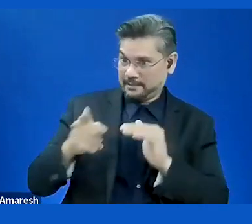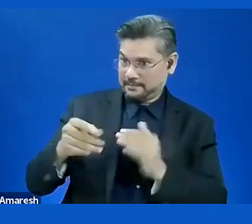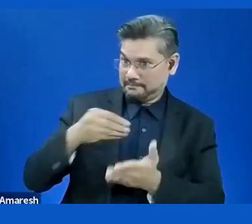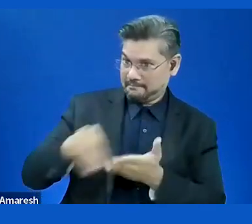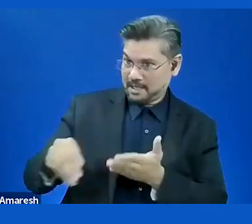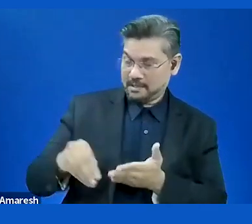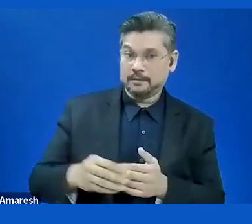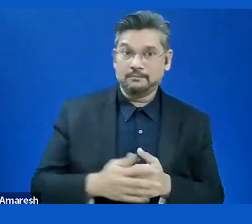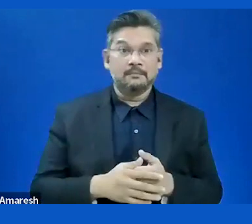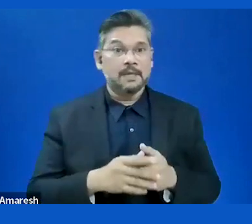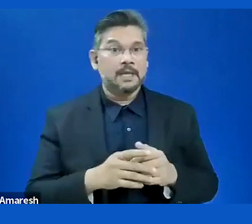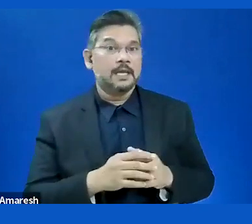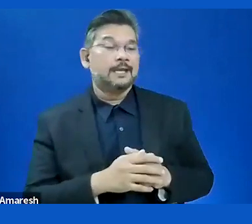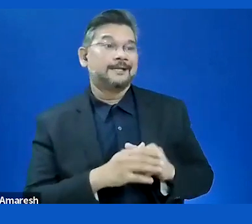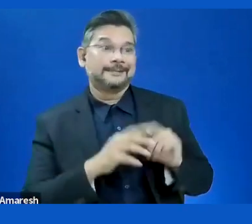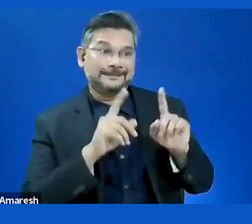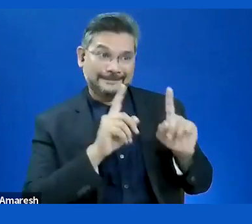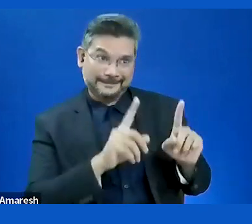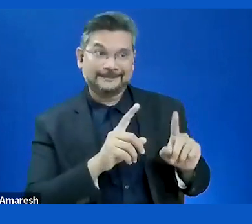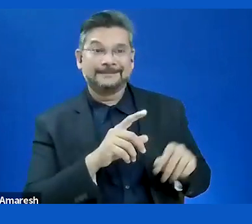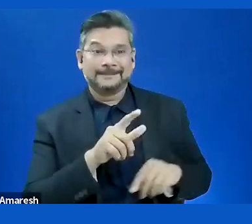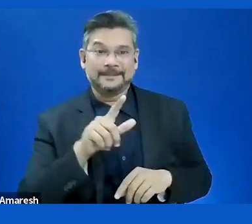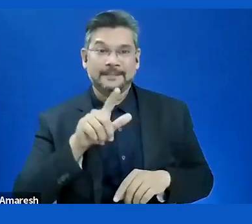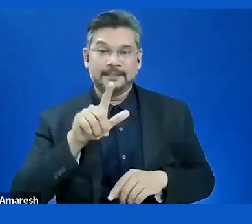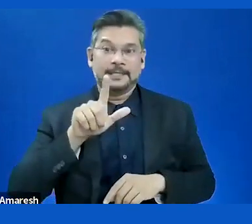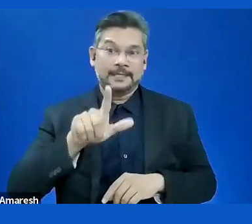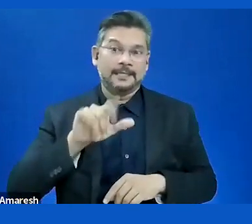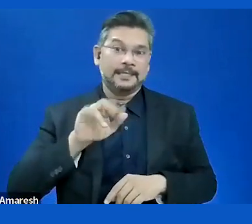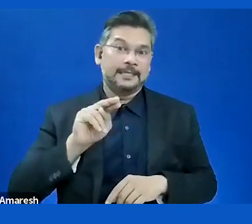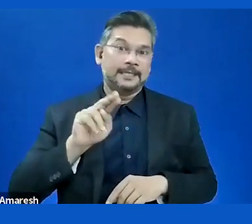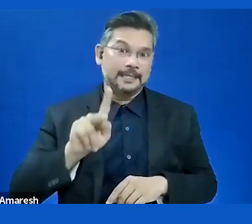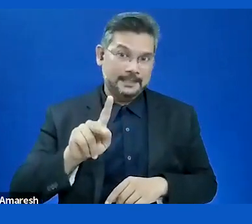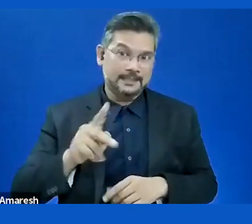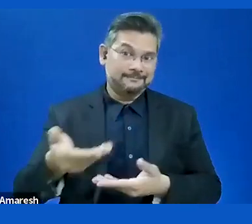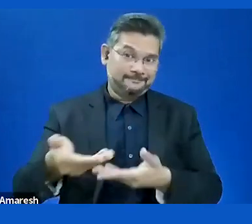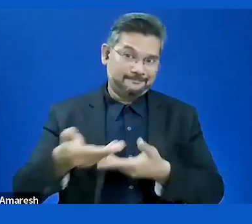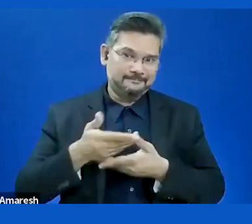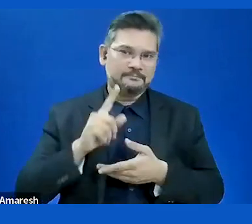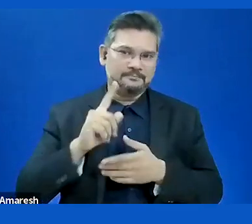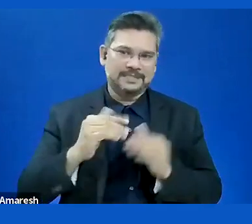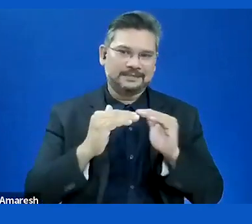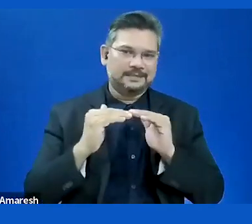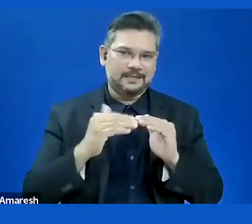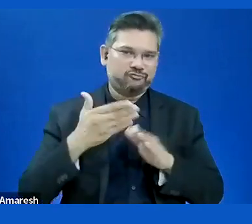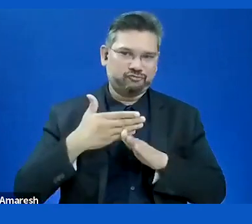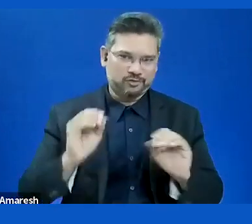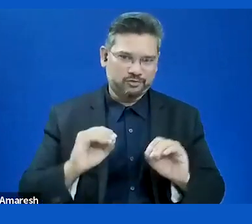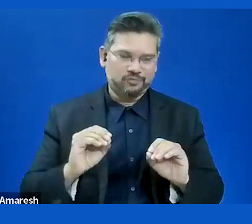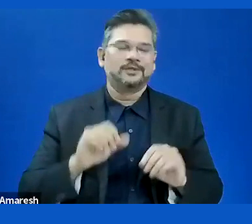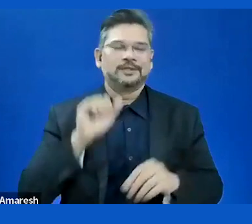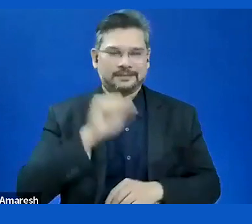share the standard. Michael Düren did you want to say something about understandability as well?